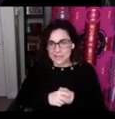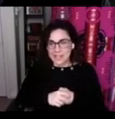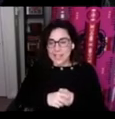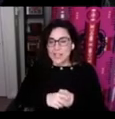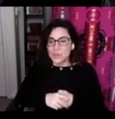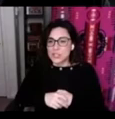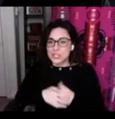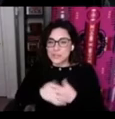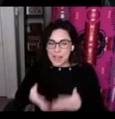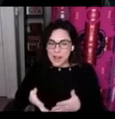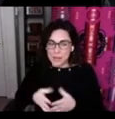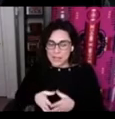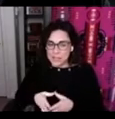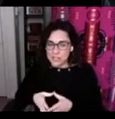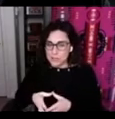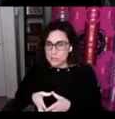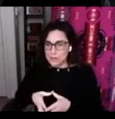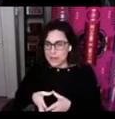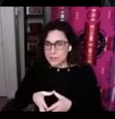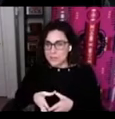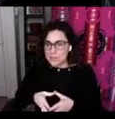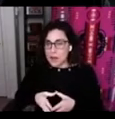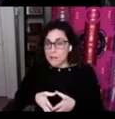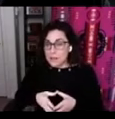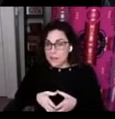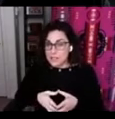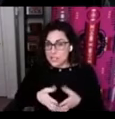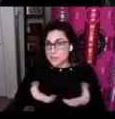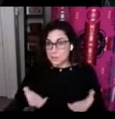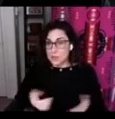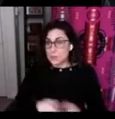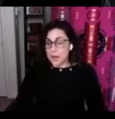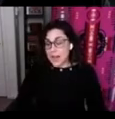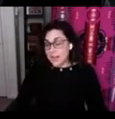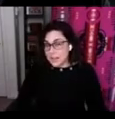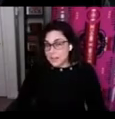So we'll shift now into offering just a few highlights